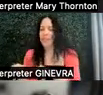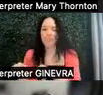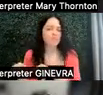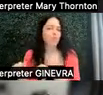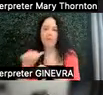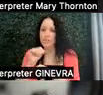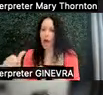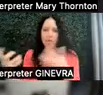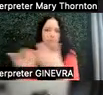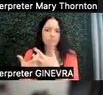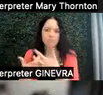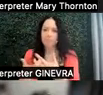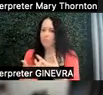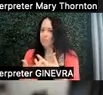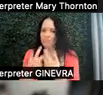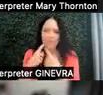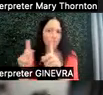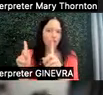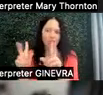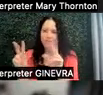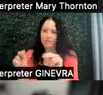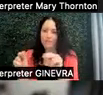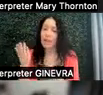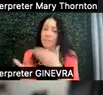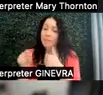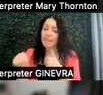And this may be somebody who is very introverted.